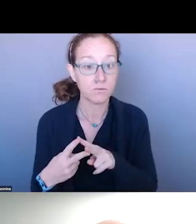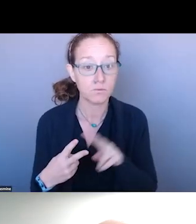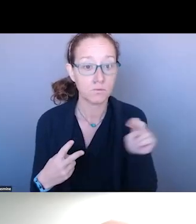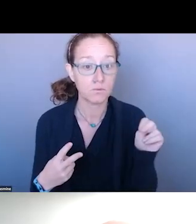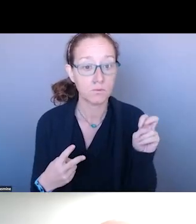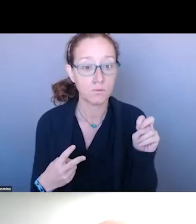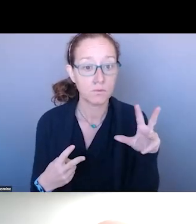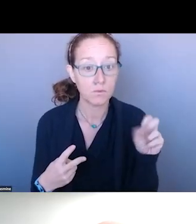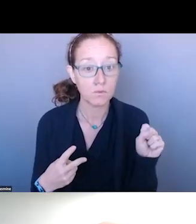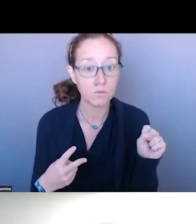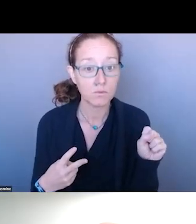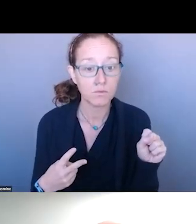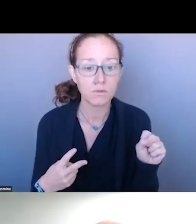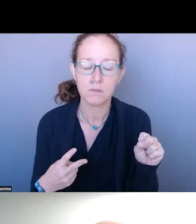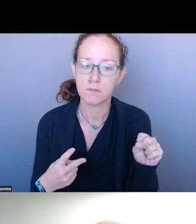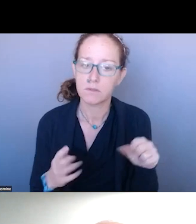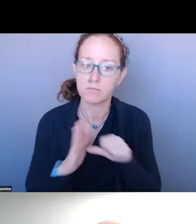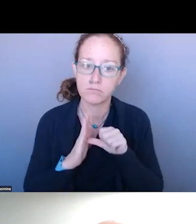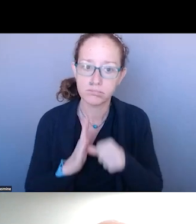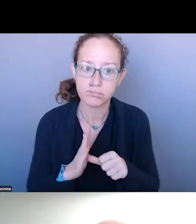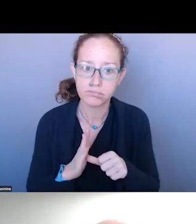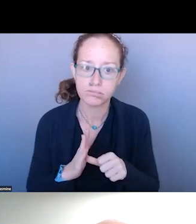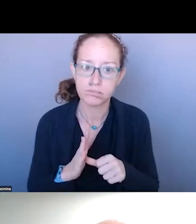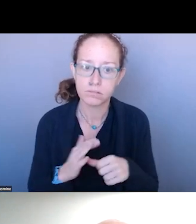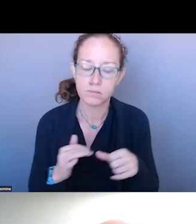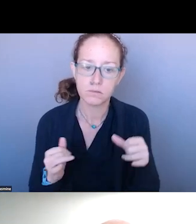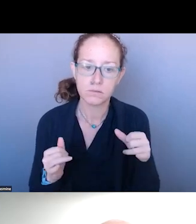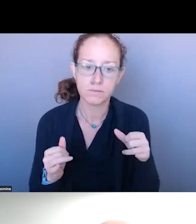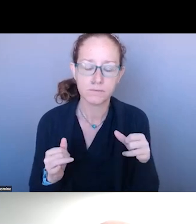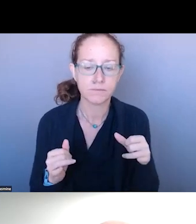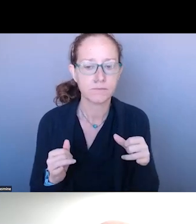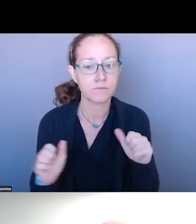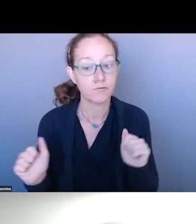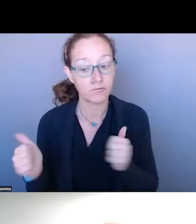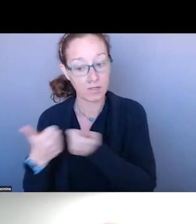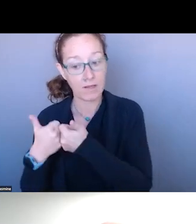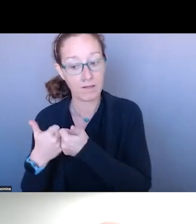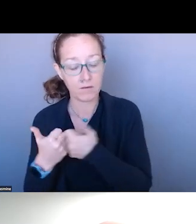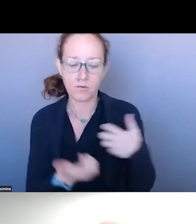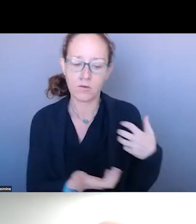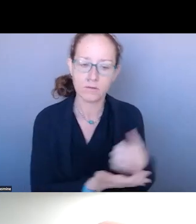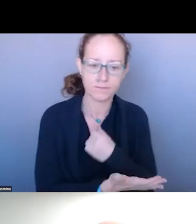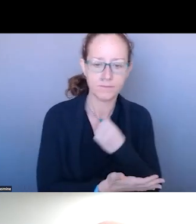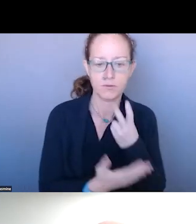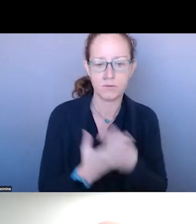UNDERSCORE THE CHALLENGES OF THE MOMENT.